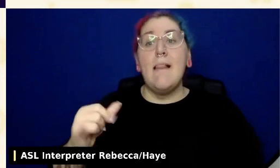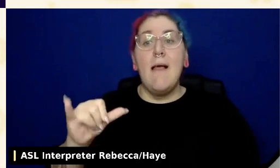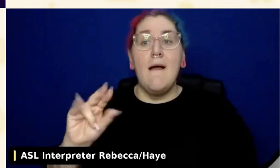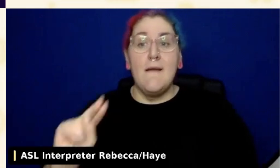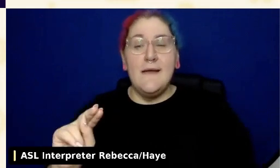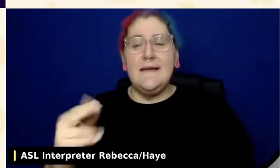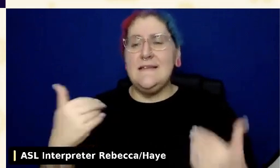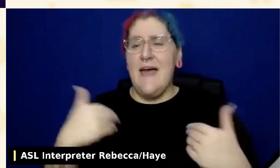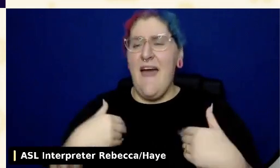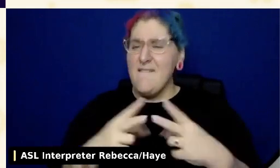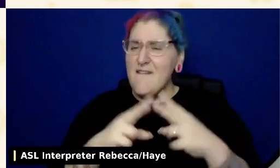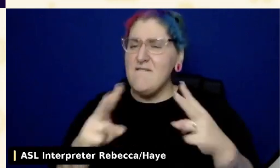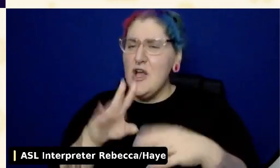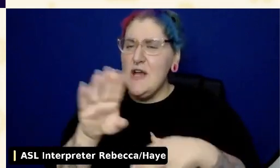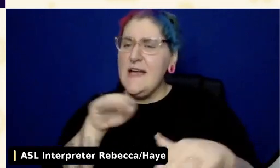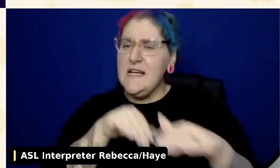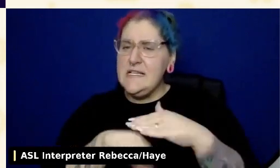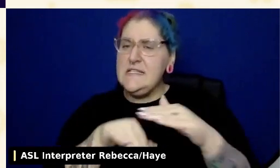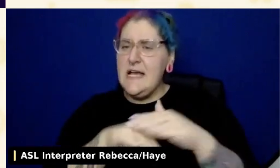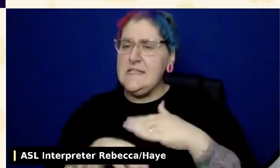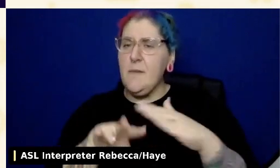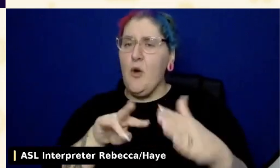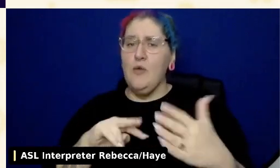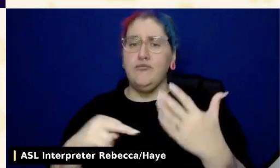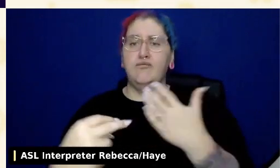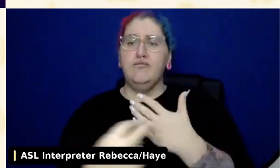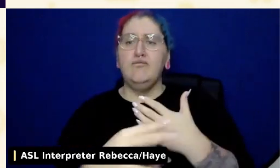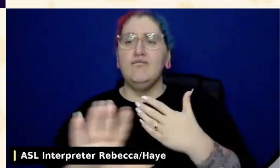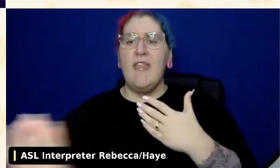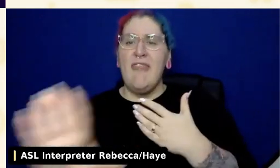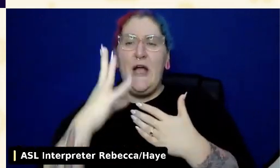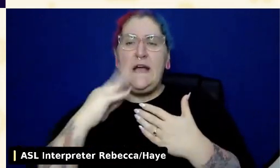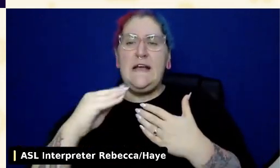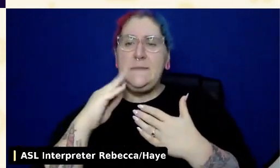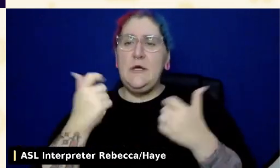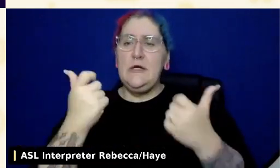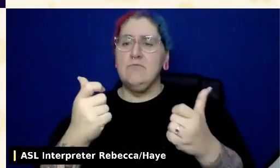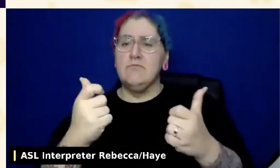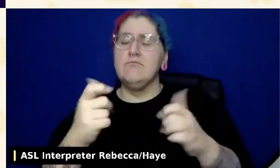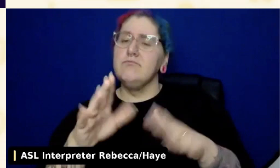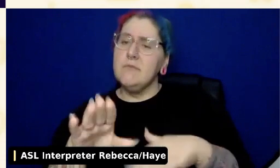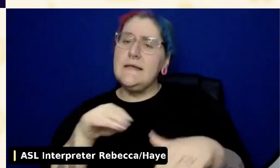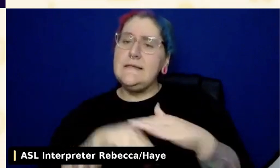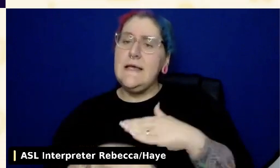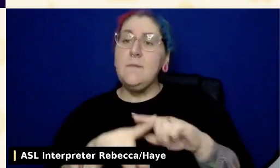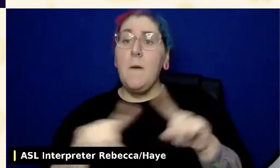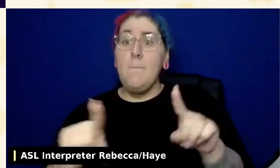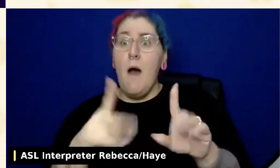and they don't impact the front-end of your website at all, but they have very inaccessible back-ends.